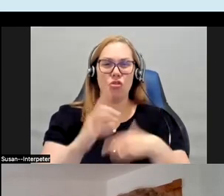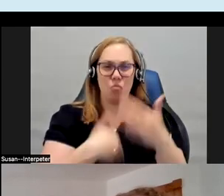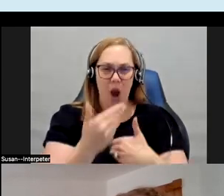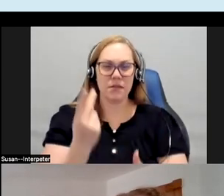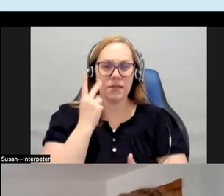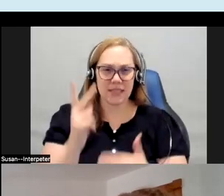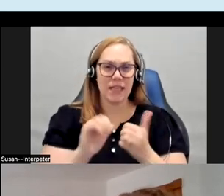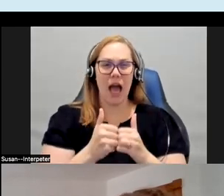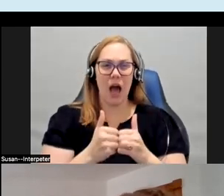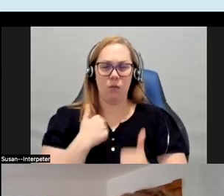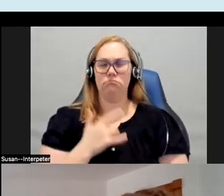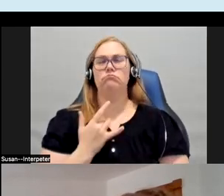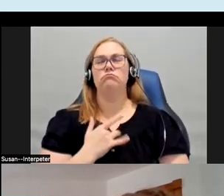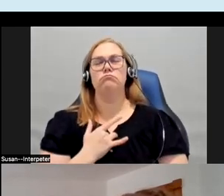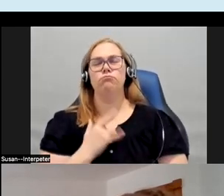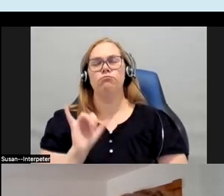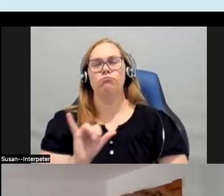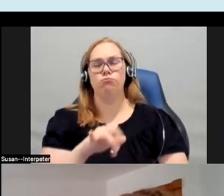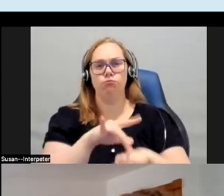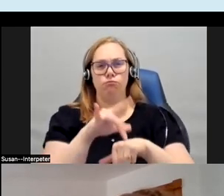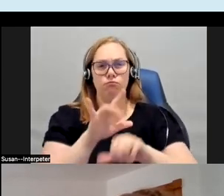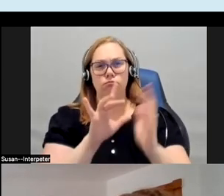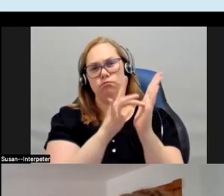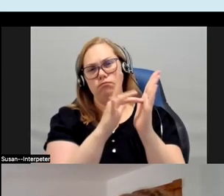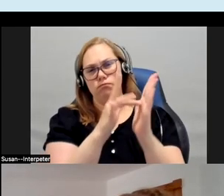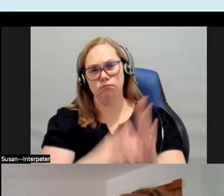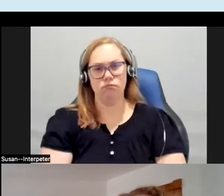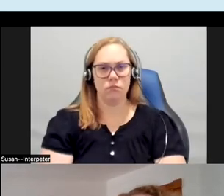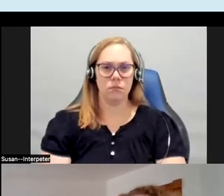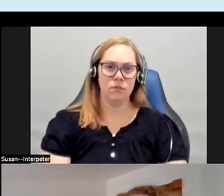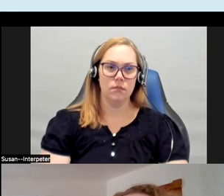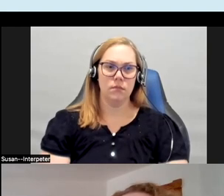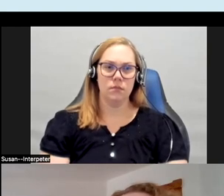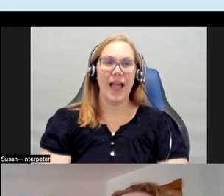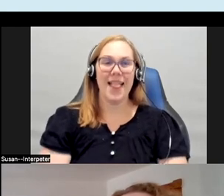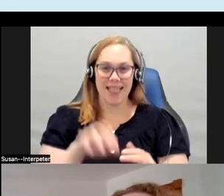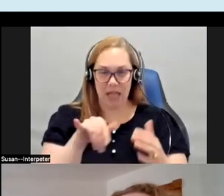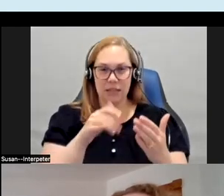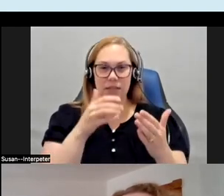me and here's a detail of that piece as